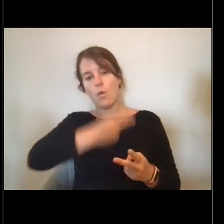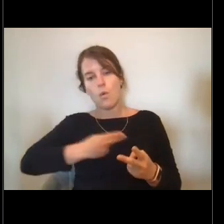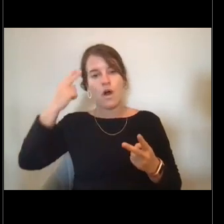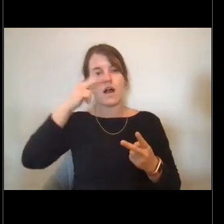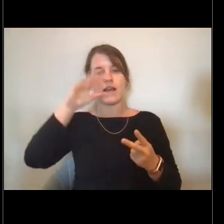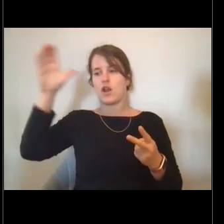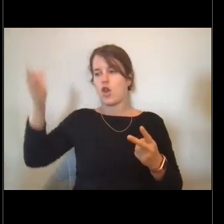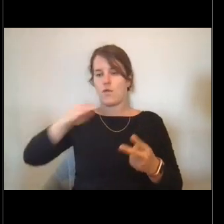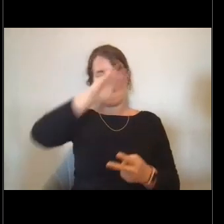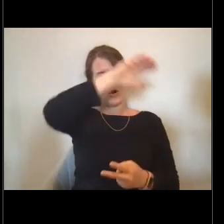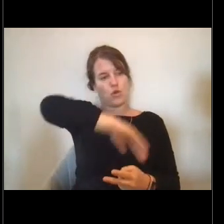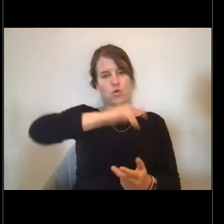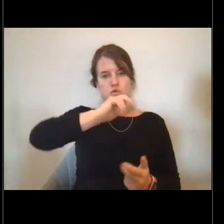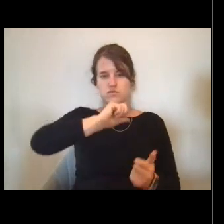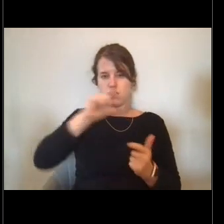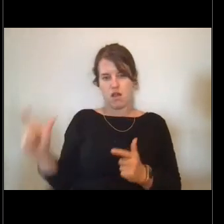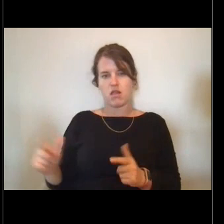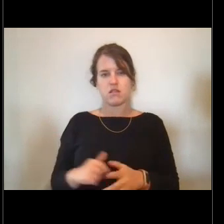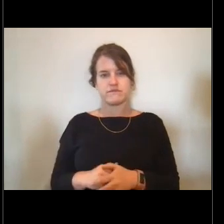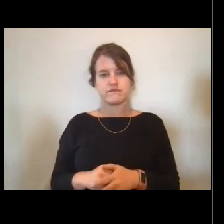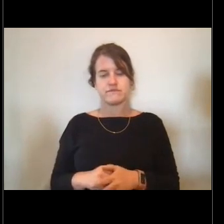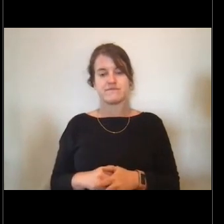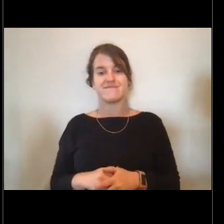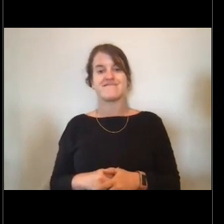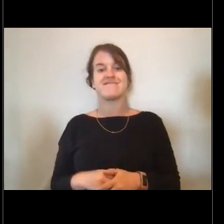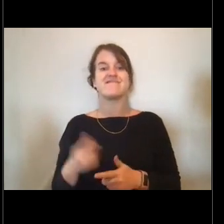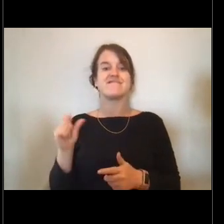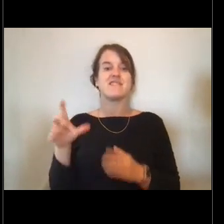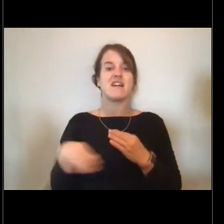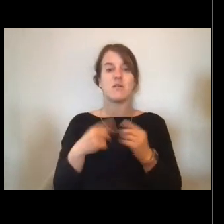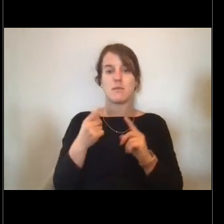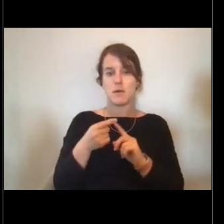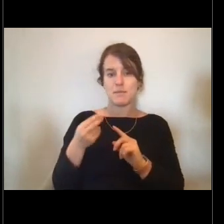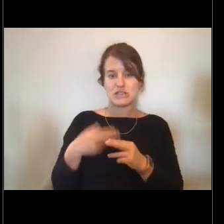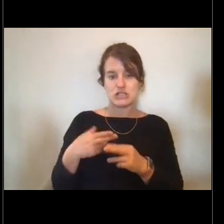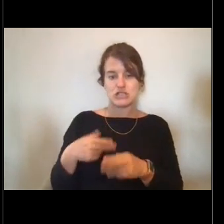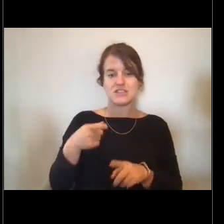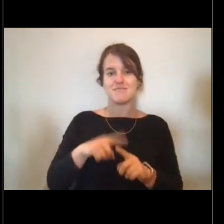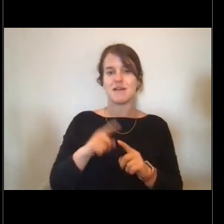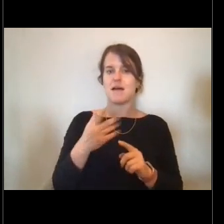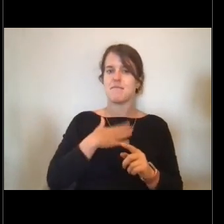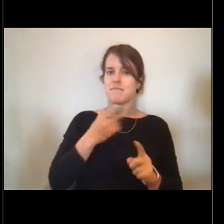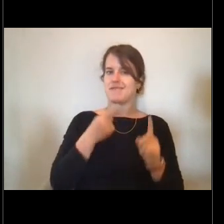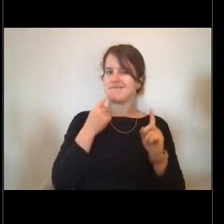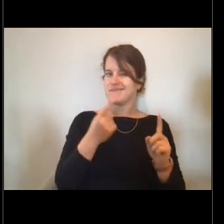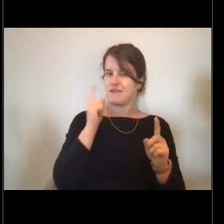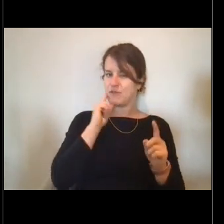And the one other thing I want to mention. So my talk is mostly about the NOAA Corps but I think it's worth mentioning